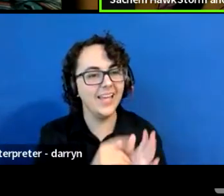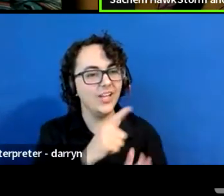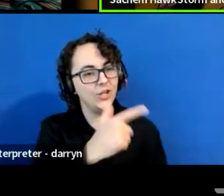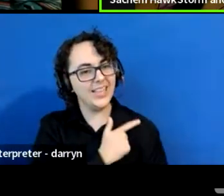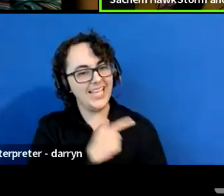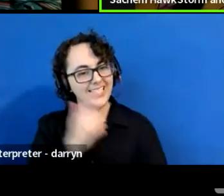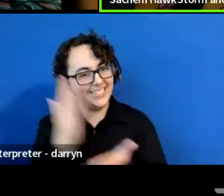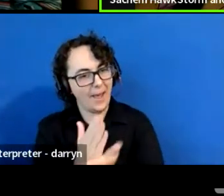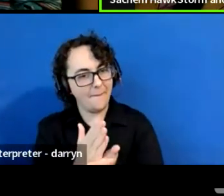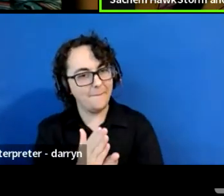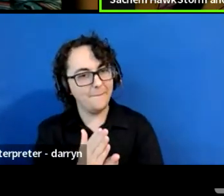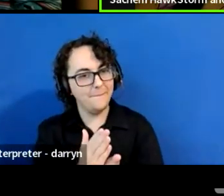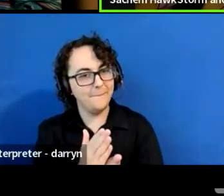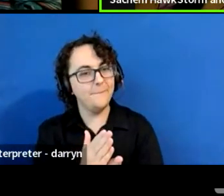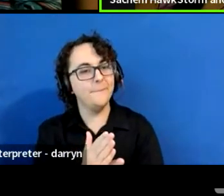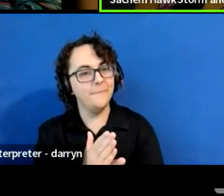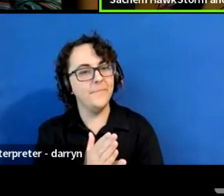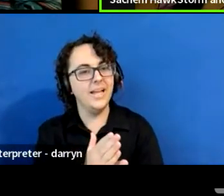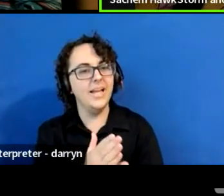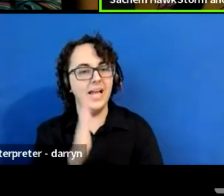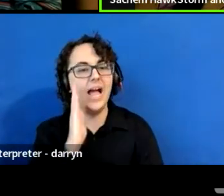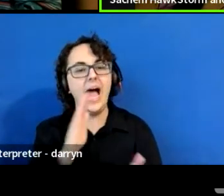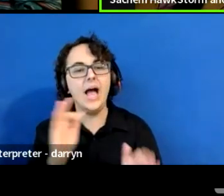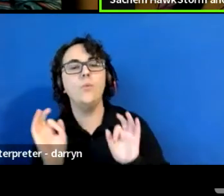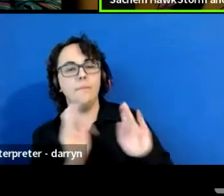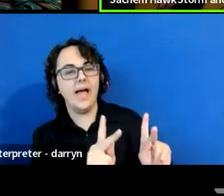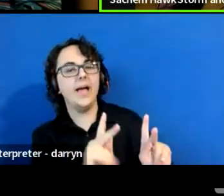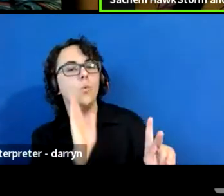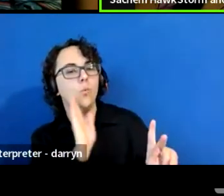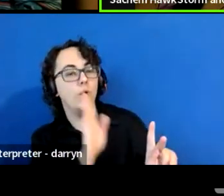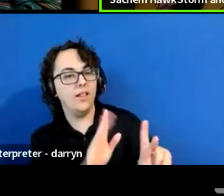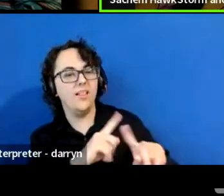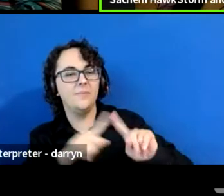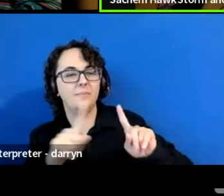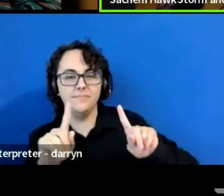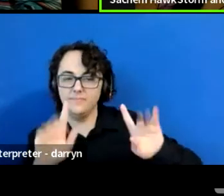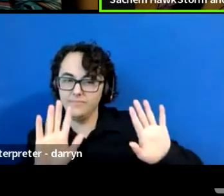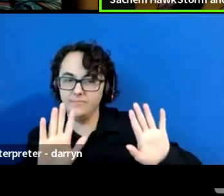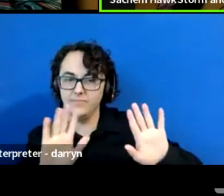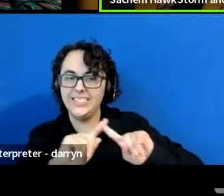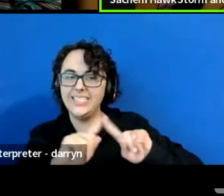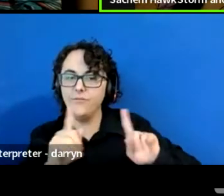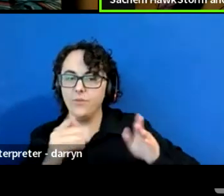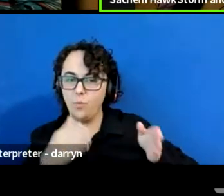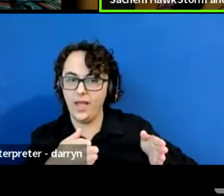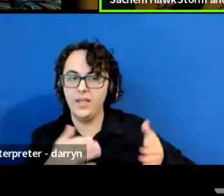but I'll give it back to you in a different way. Now you can only have maple syrup one time a year,